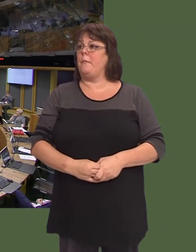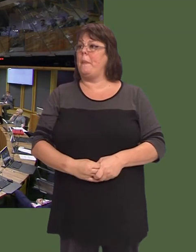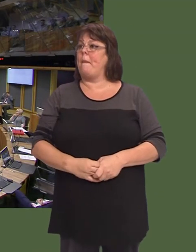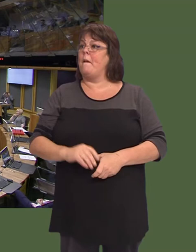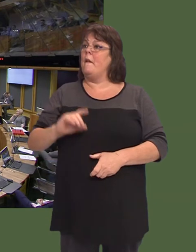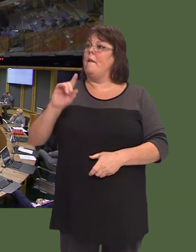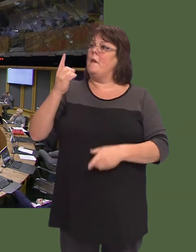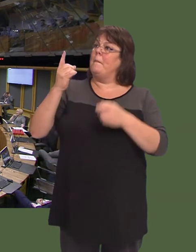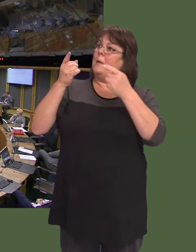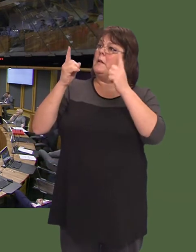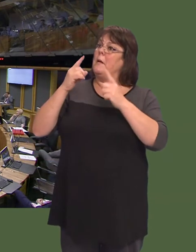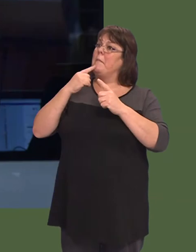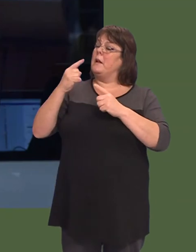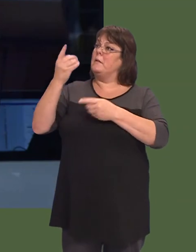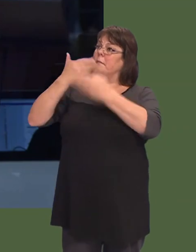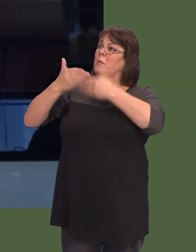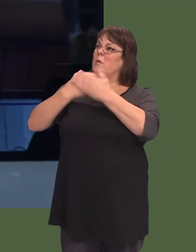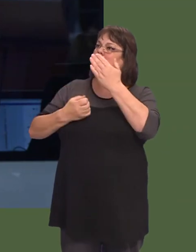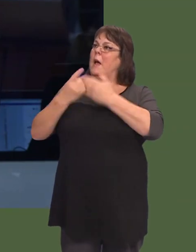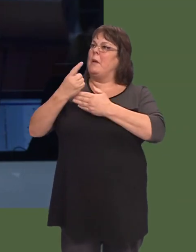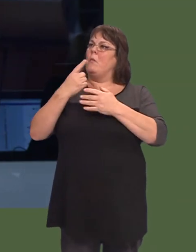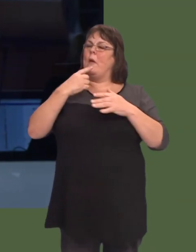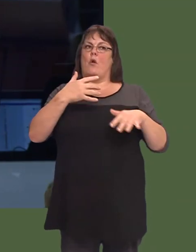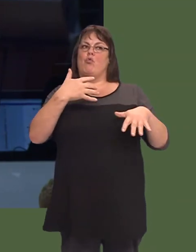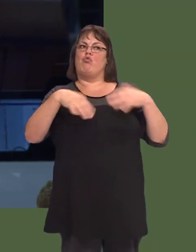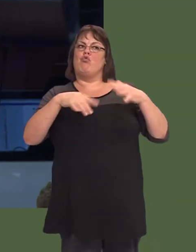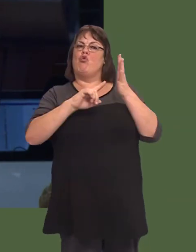A wnaiff y Prif Weinidog ddatganiad am ddyfodol gwasanaethau trawma yn ne Cymru?